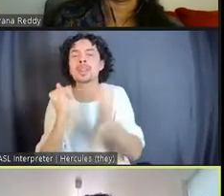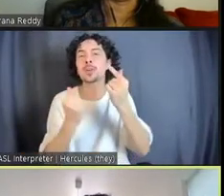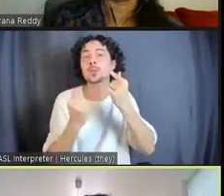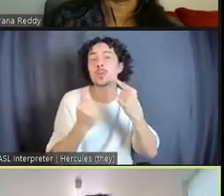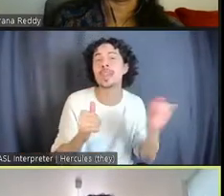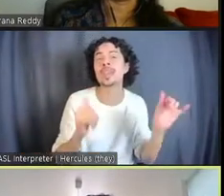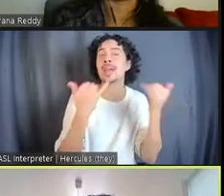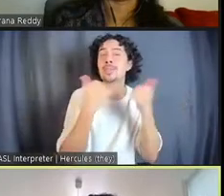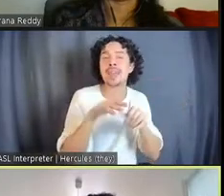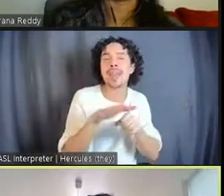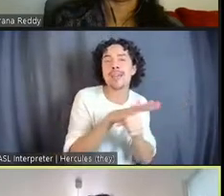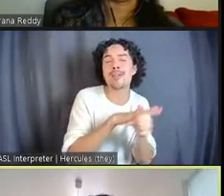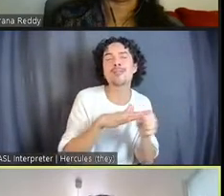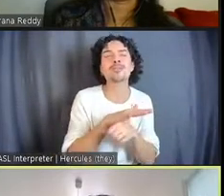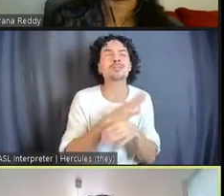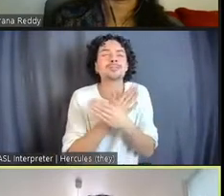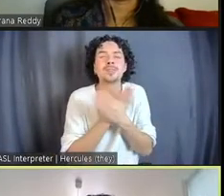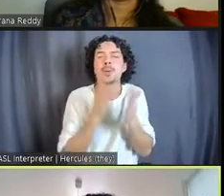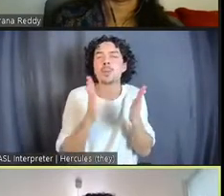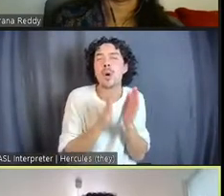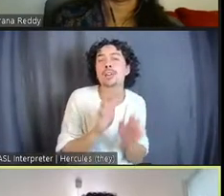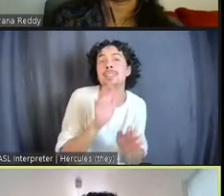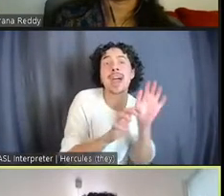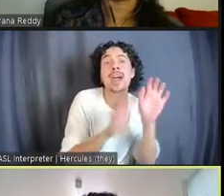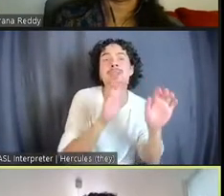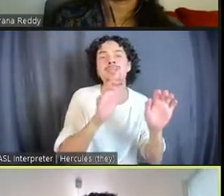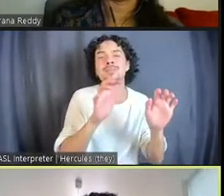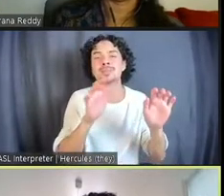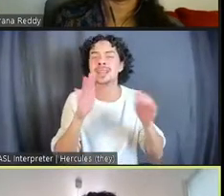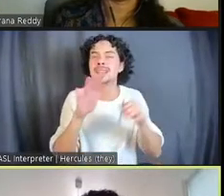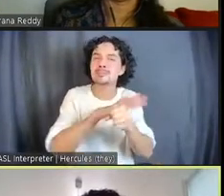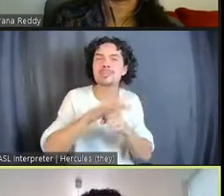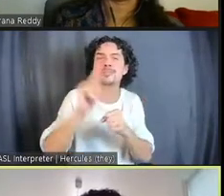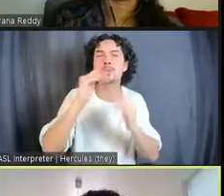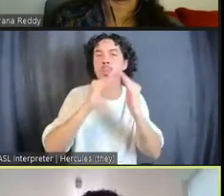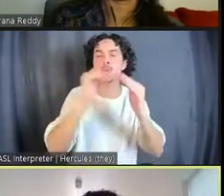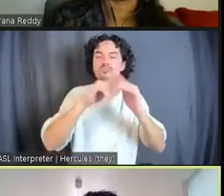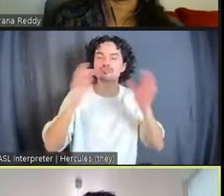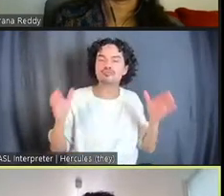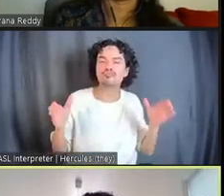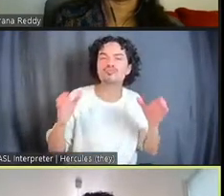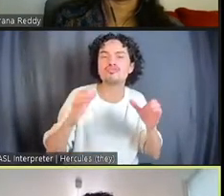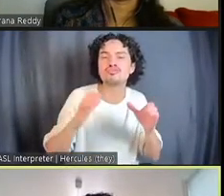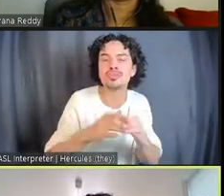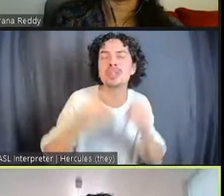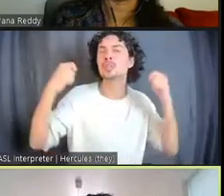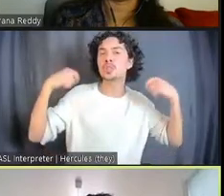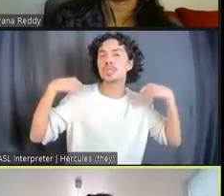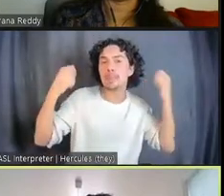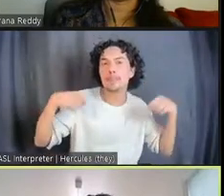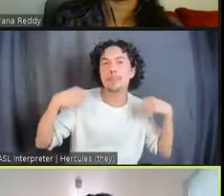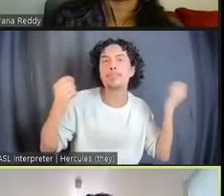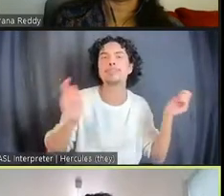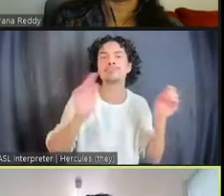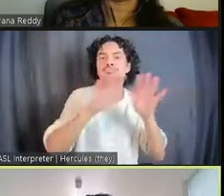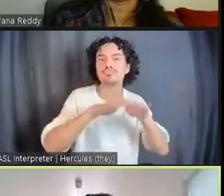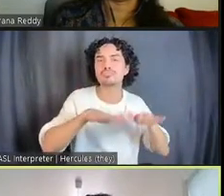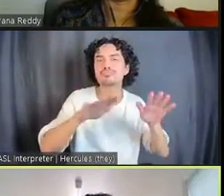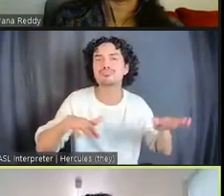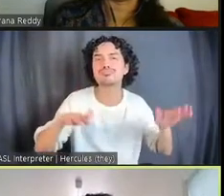people, small climbing wall, spaces for the community to gather casually, a gym space, that we can take these pieces of infrastructure...